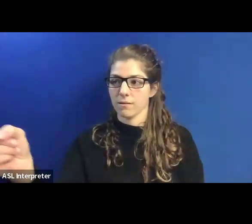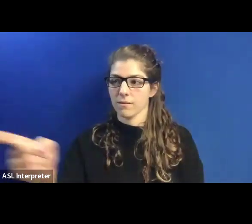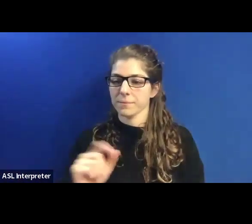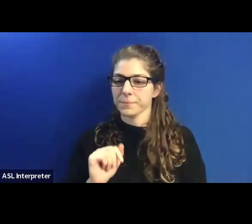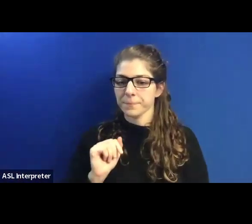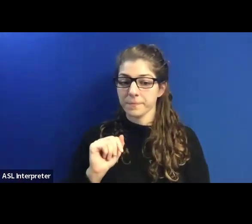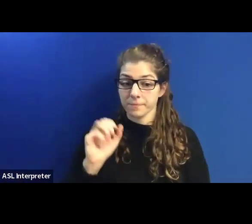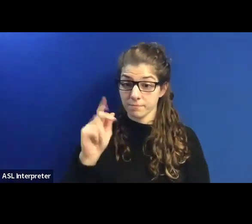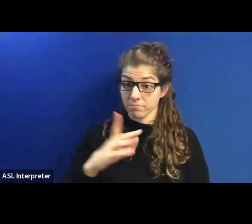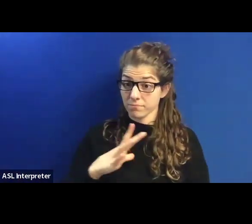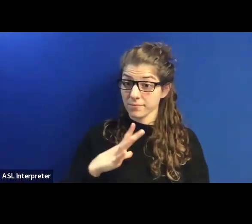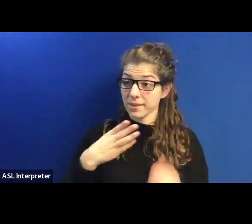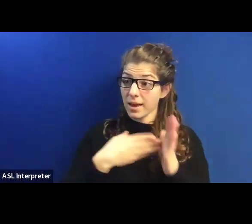Okay. Great.